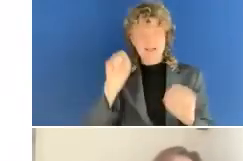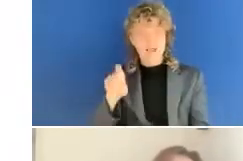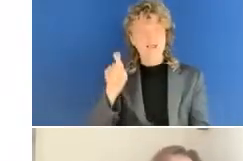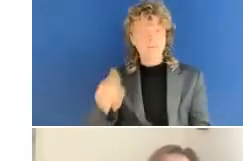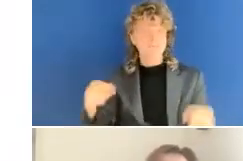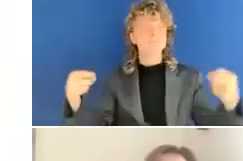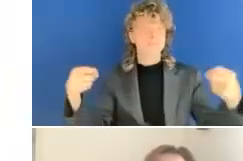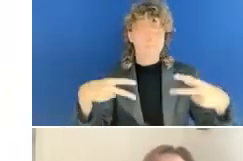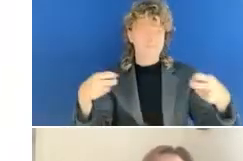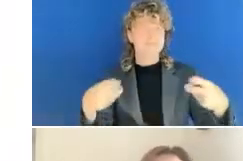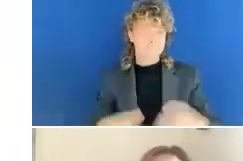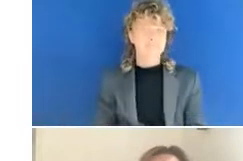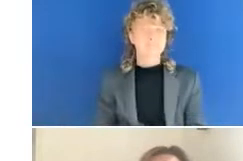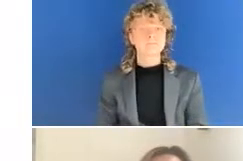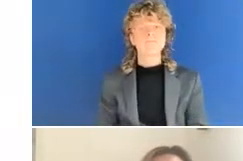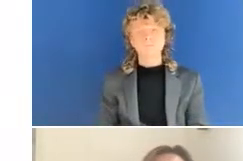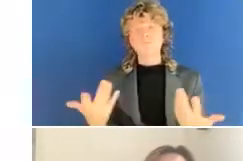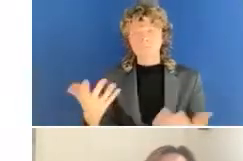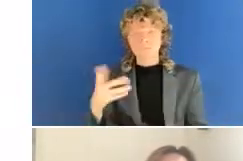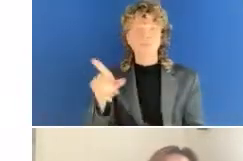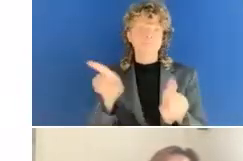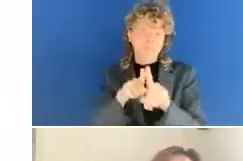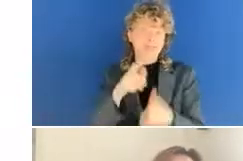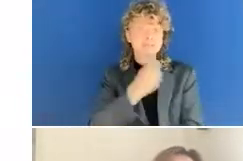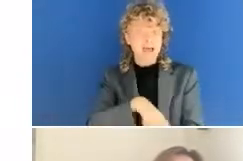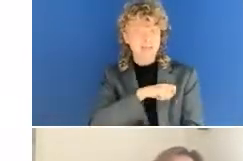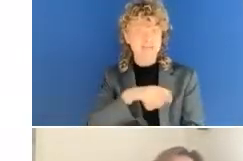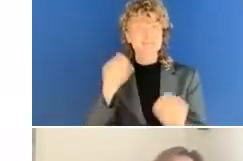(Speaking Spanish).